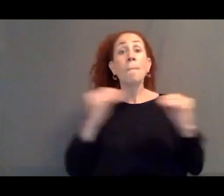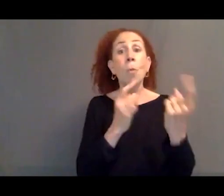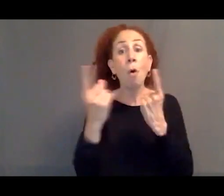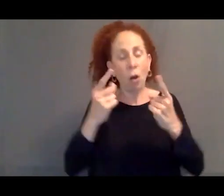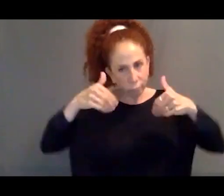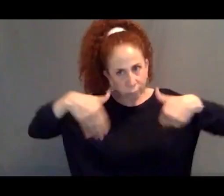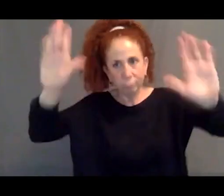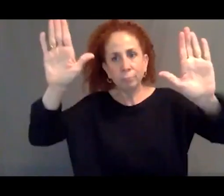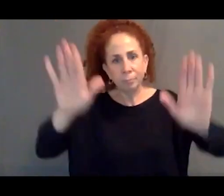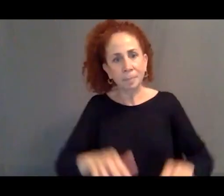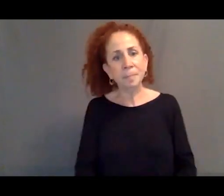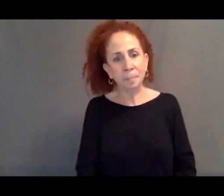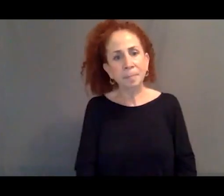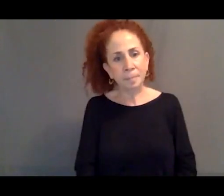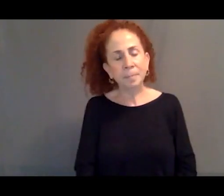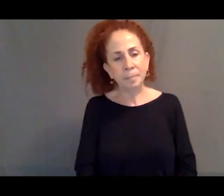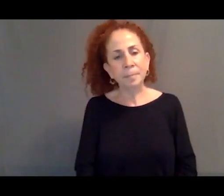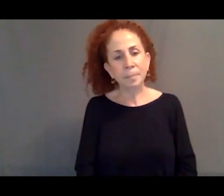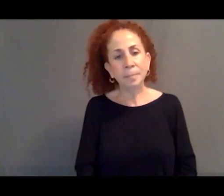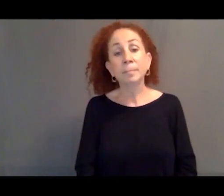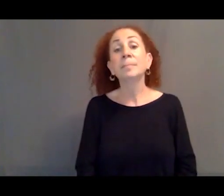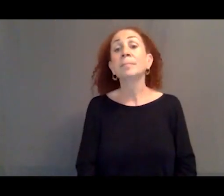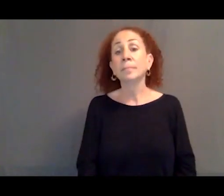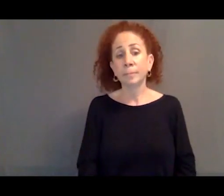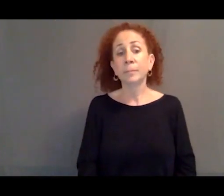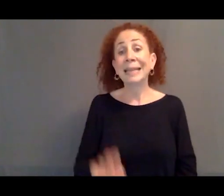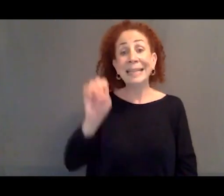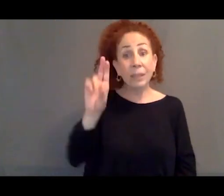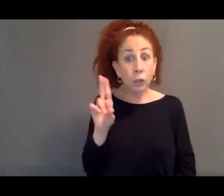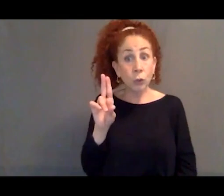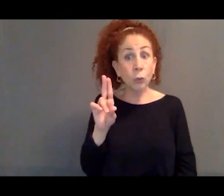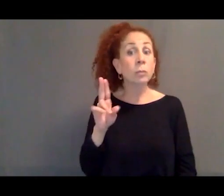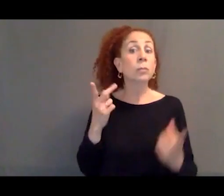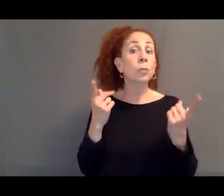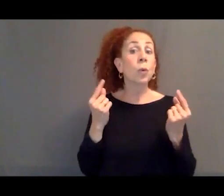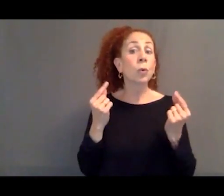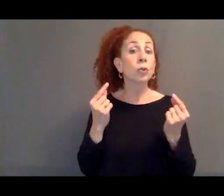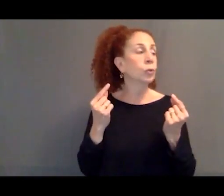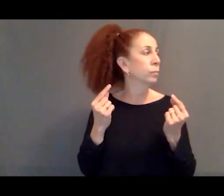And in response, the EU began making a set of deals.